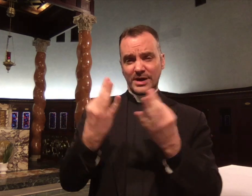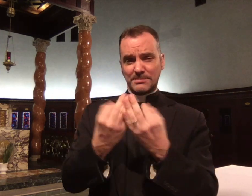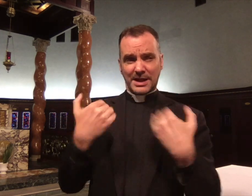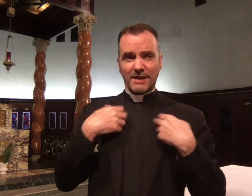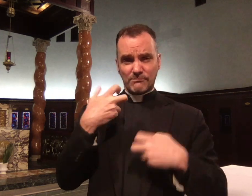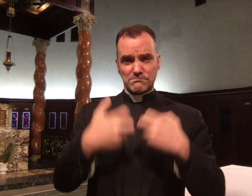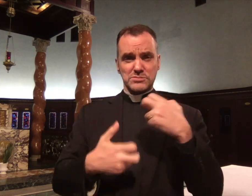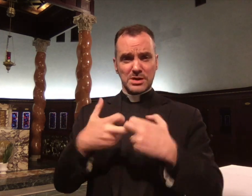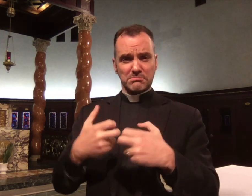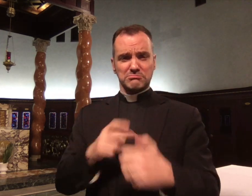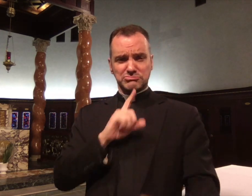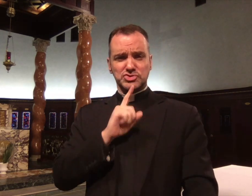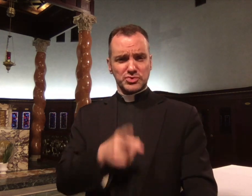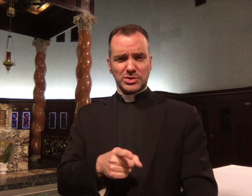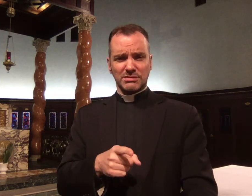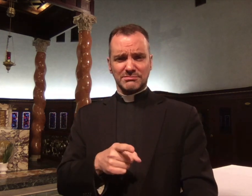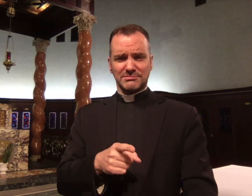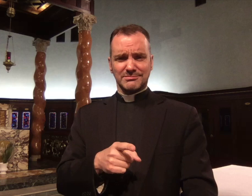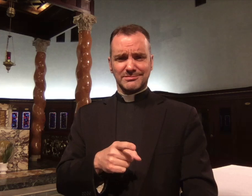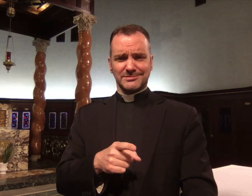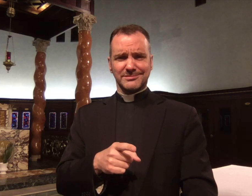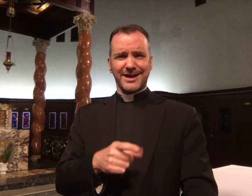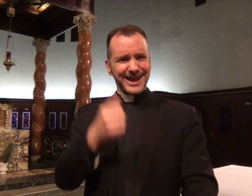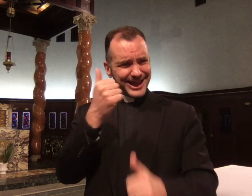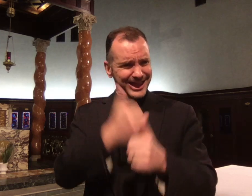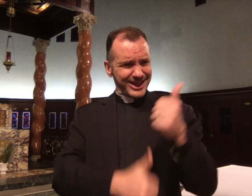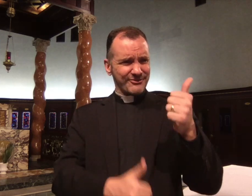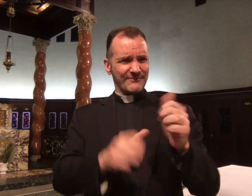Even though all families have problems,